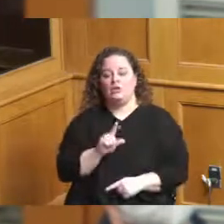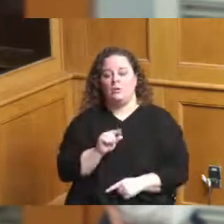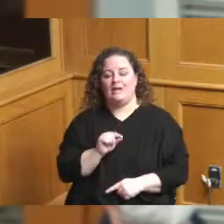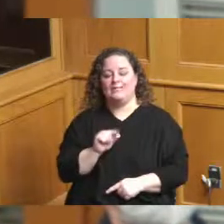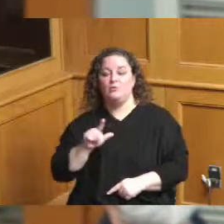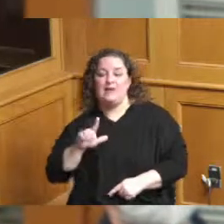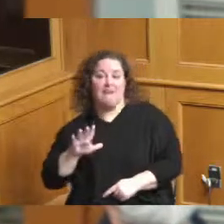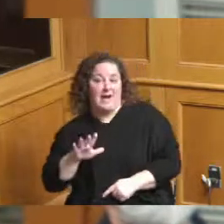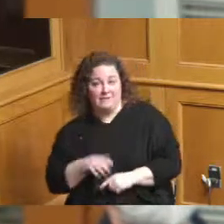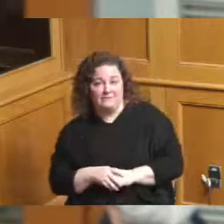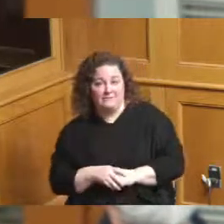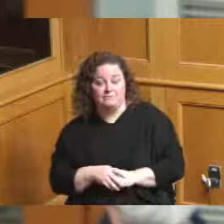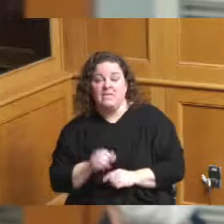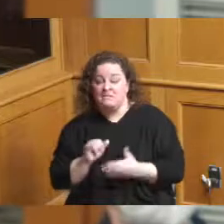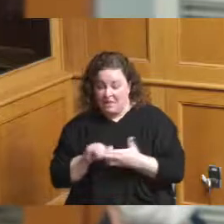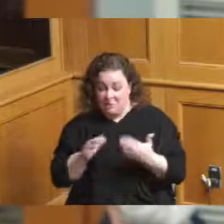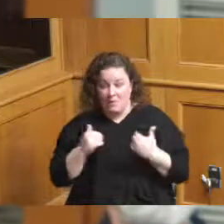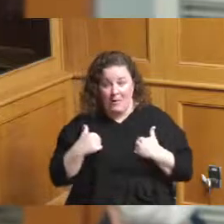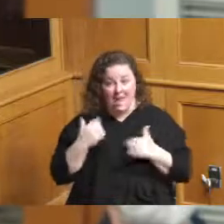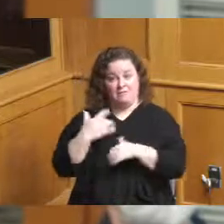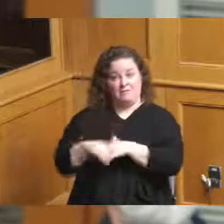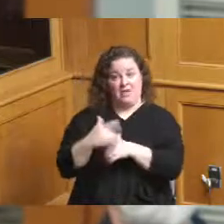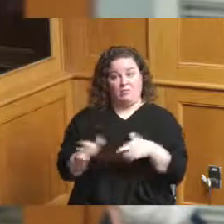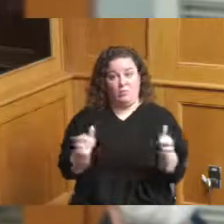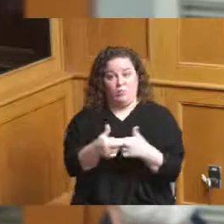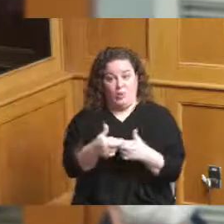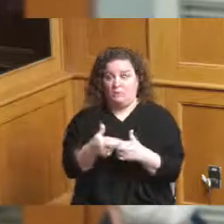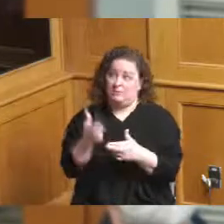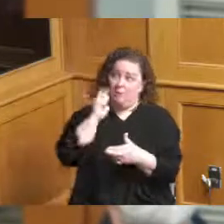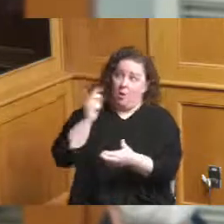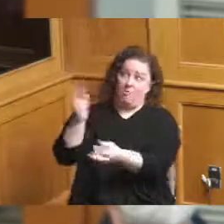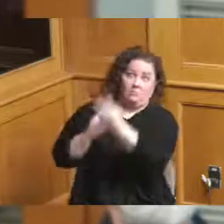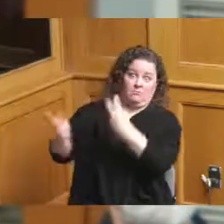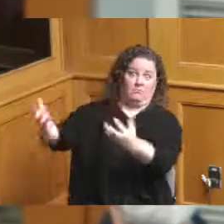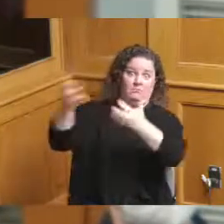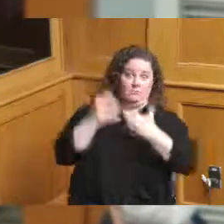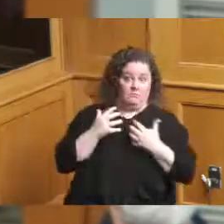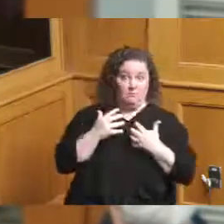rooms to make sure that we're attracting so our convention visitors bureau staff can start booking